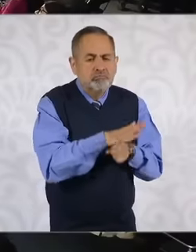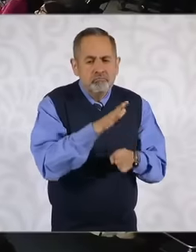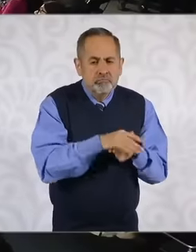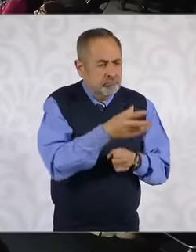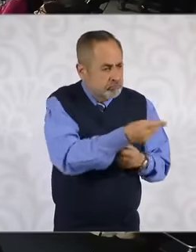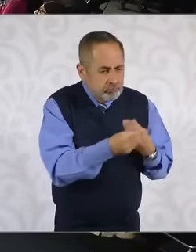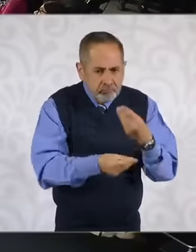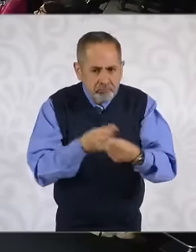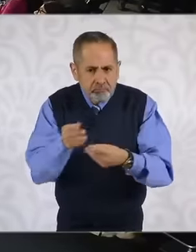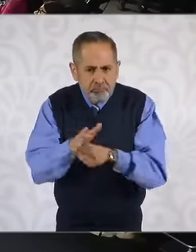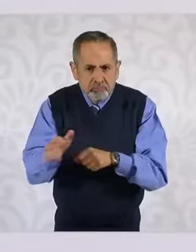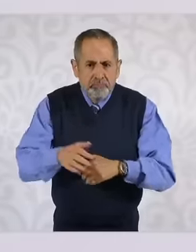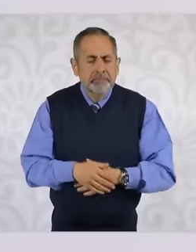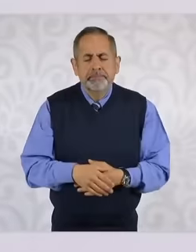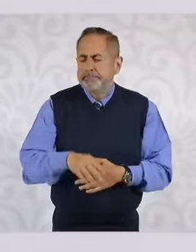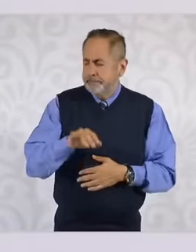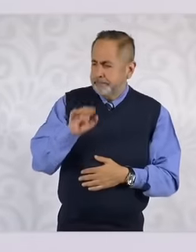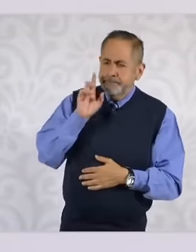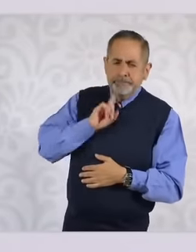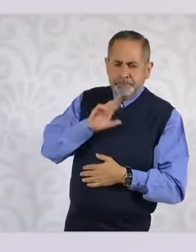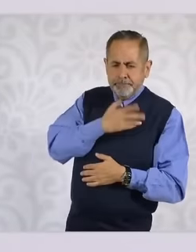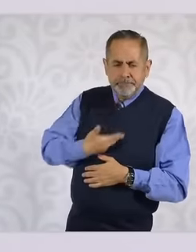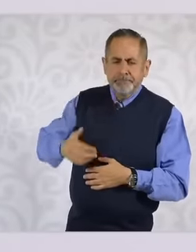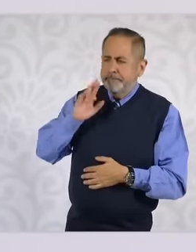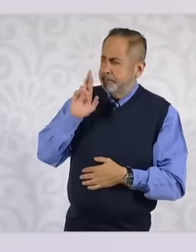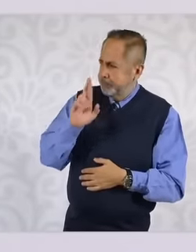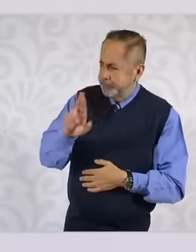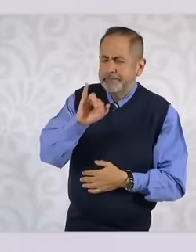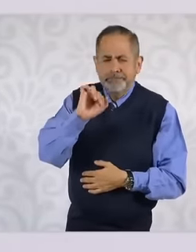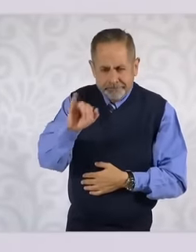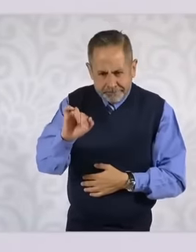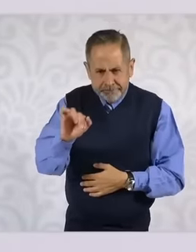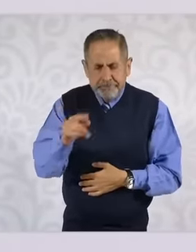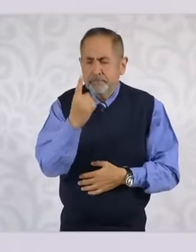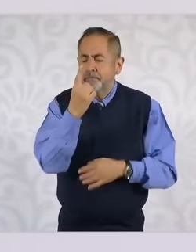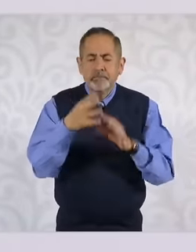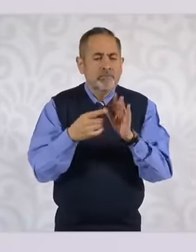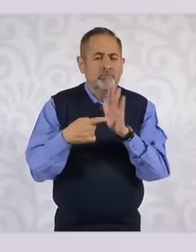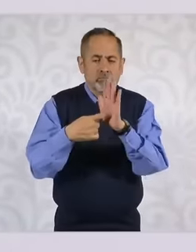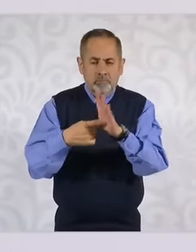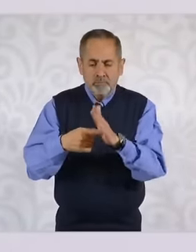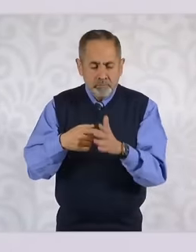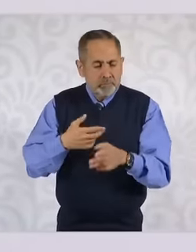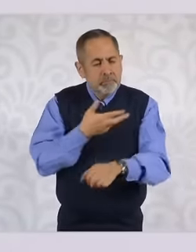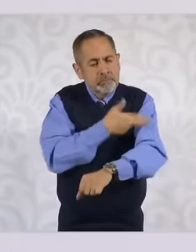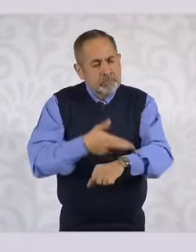is how far we have advanced with President Andrés Manuel López Obrador and how we are going to